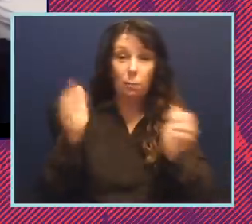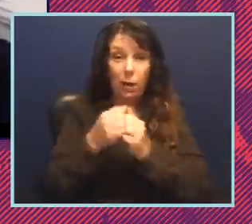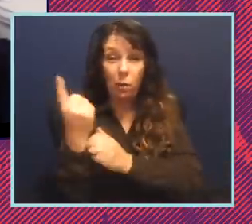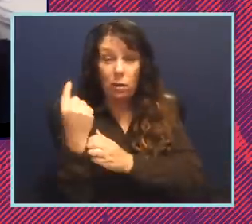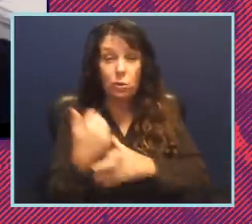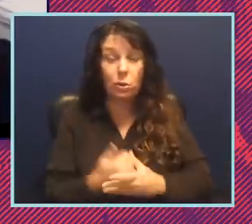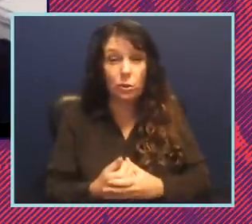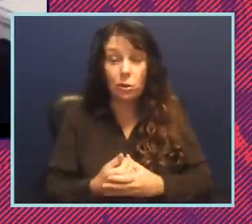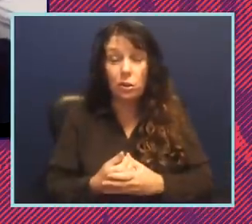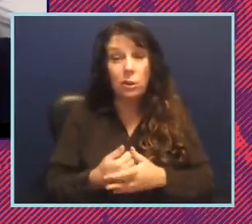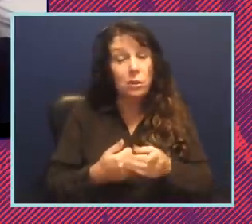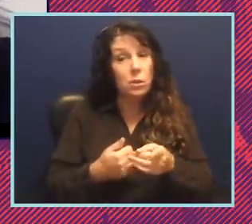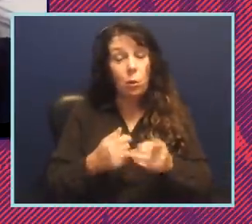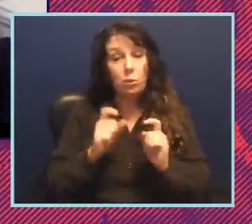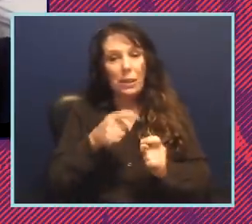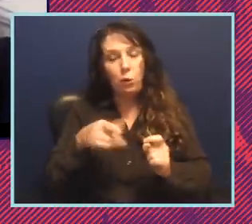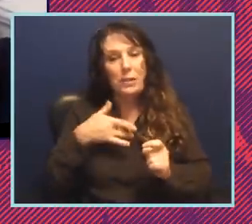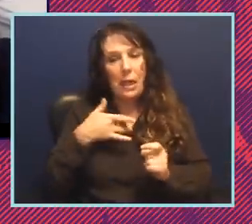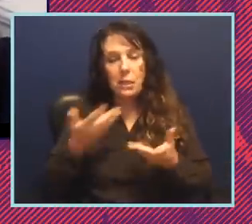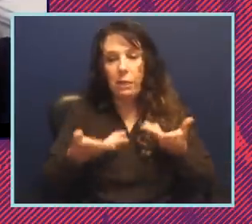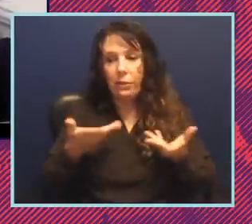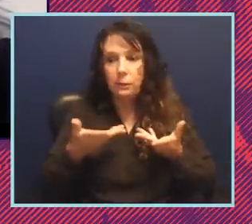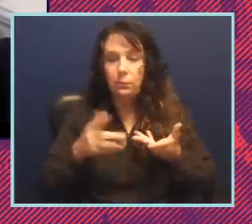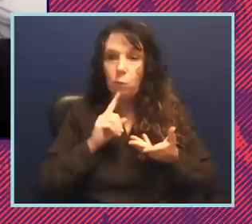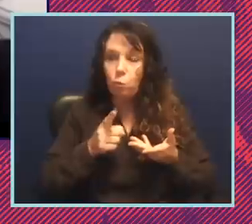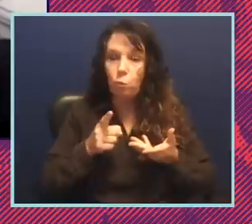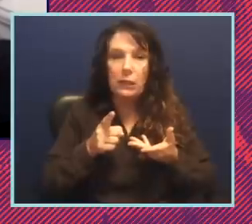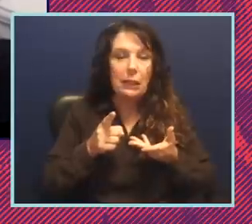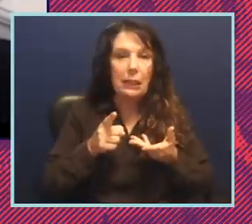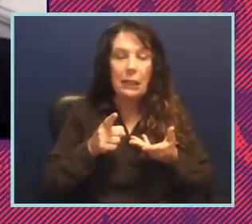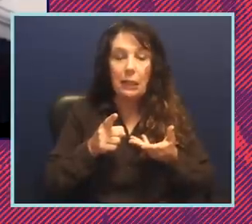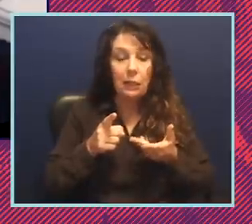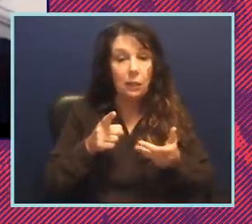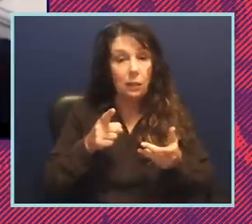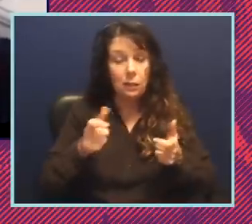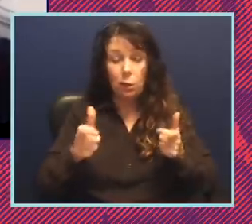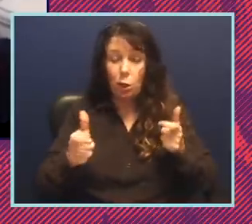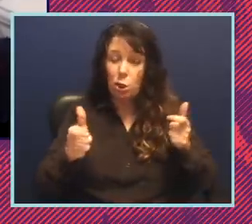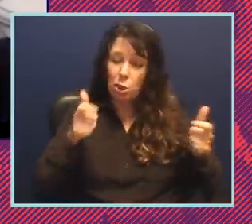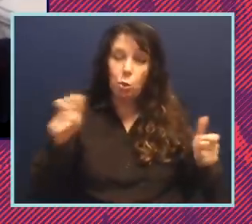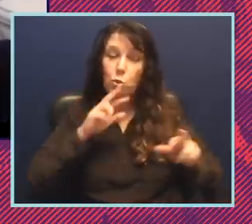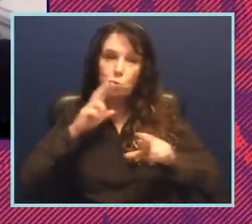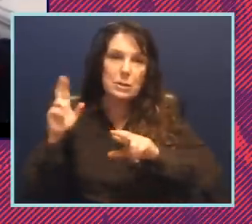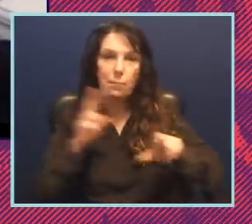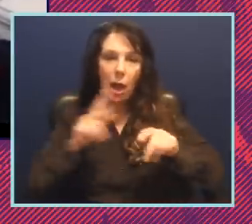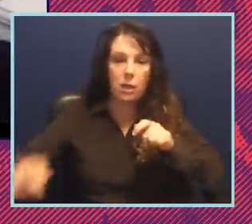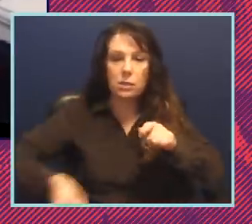just to give a sense of the really, really size of the response to what occurred in November.